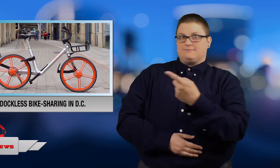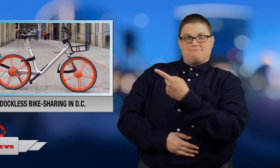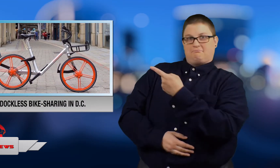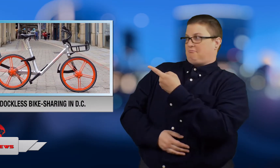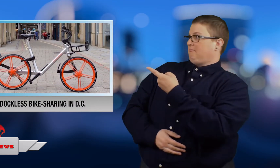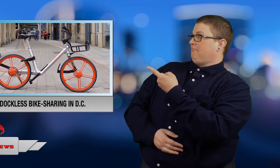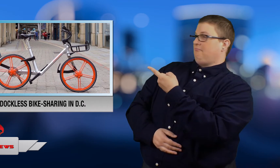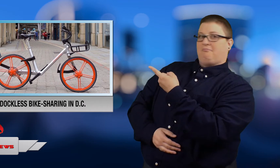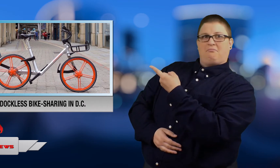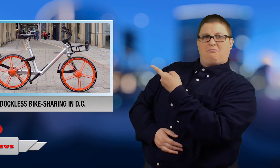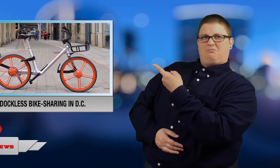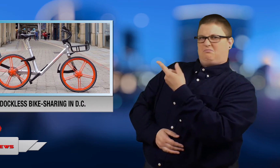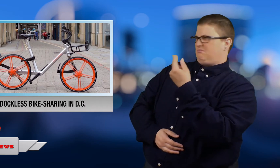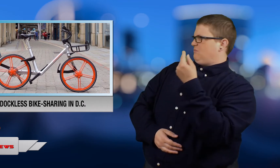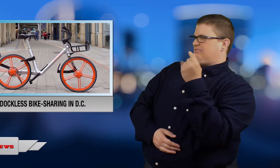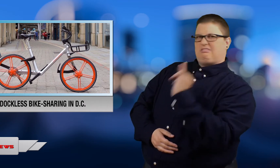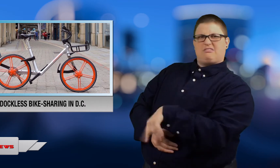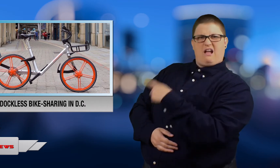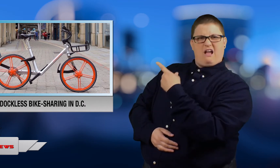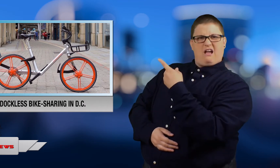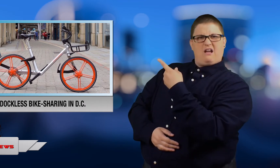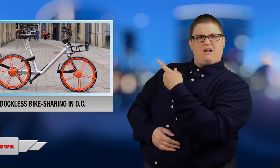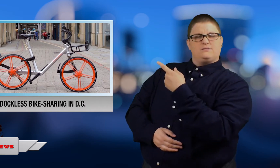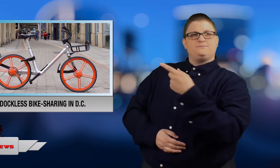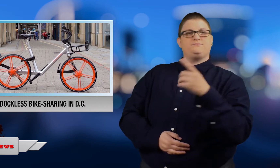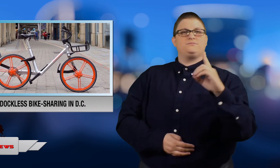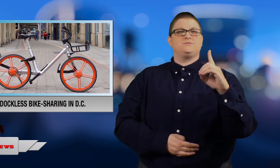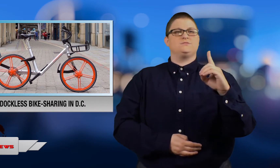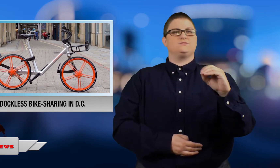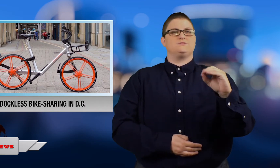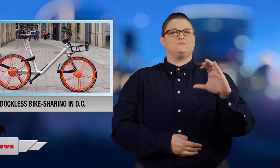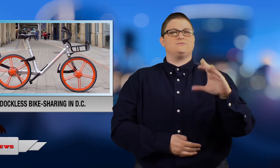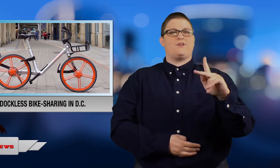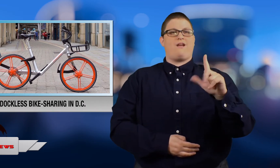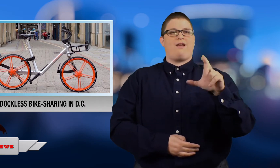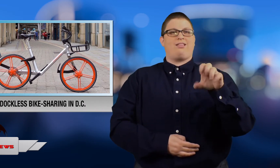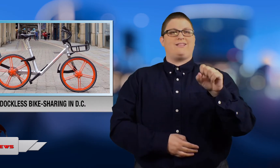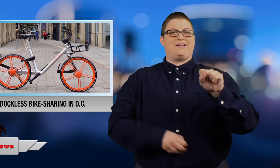you may have seen a few of these around town. It's a dockless